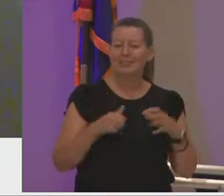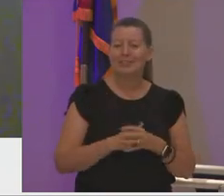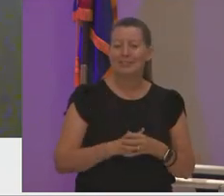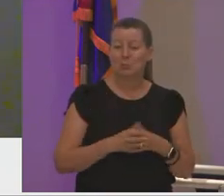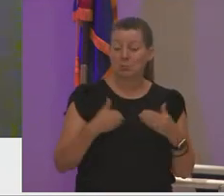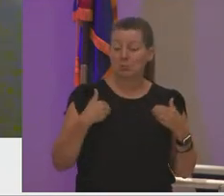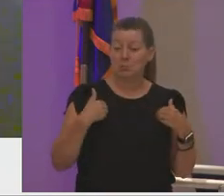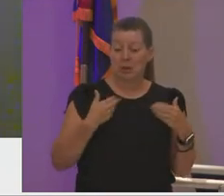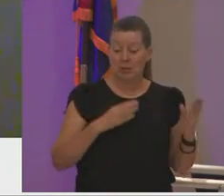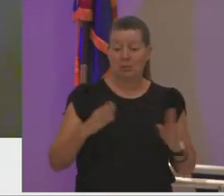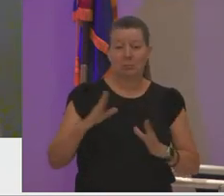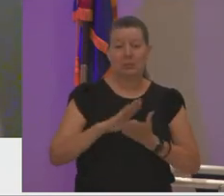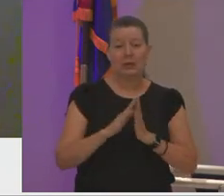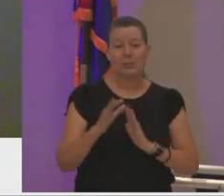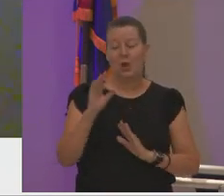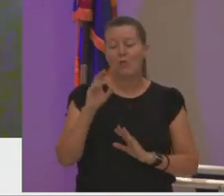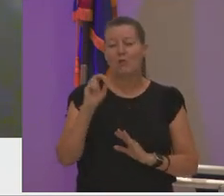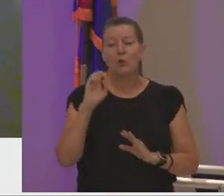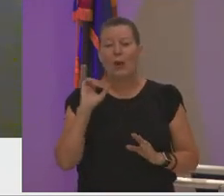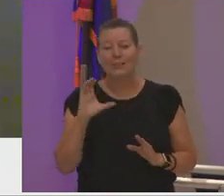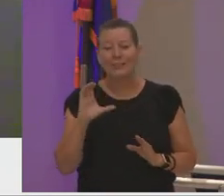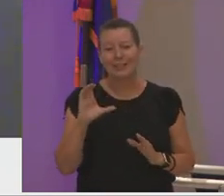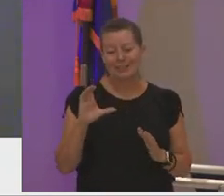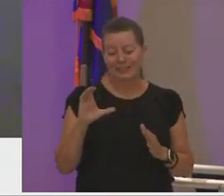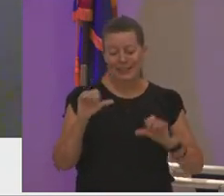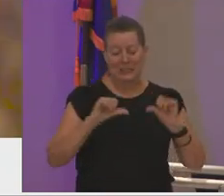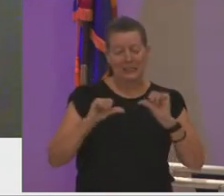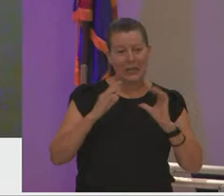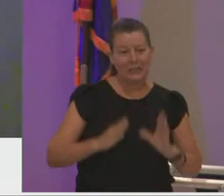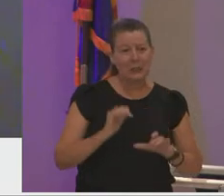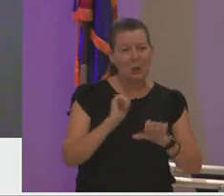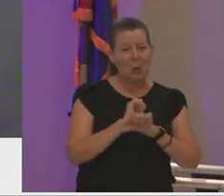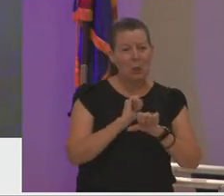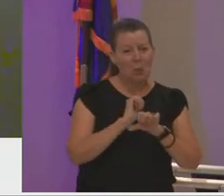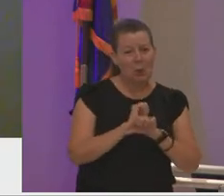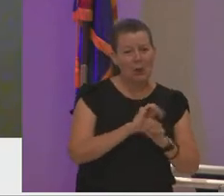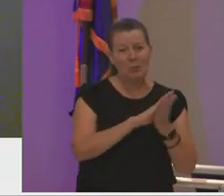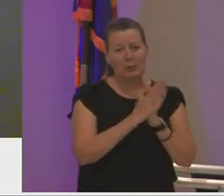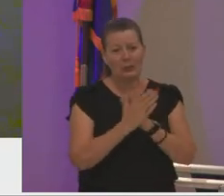on becoming a forensic scientist and maybe one day working my way into being a forensic artist